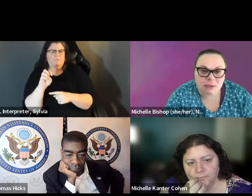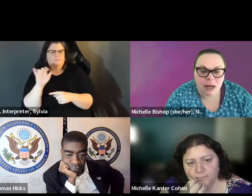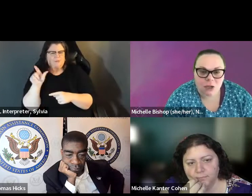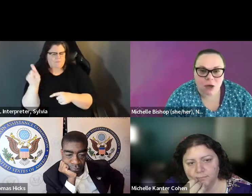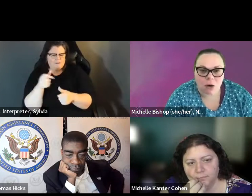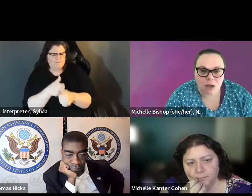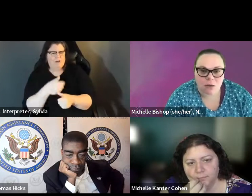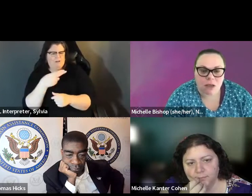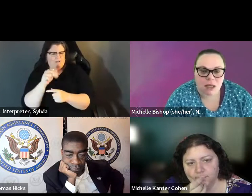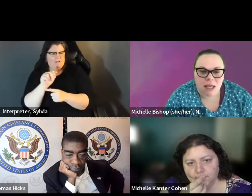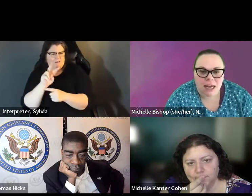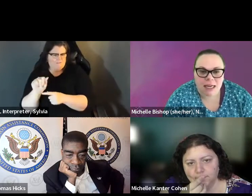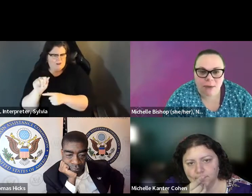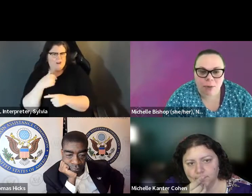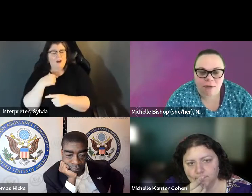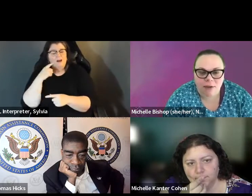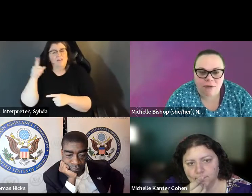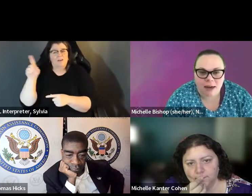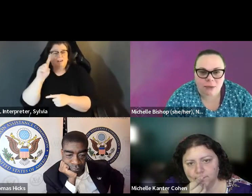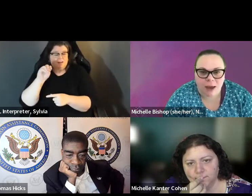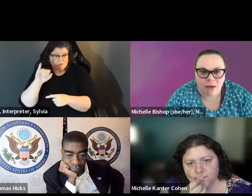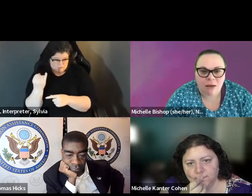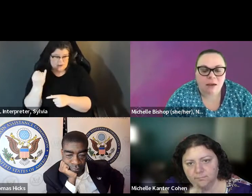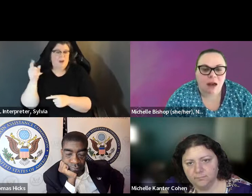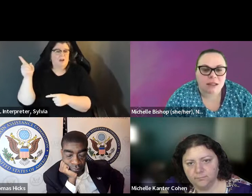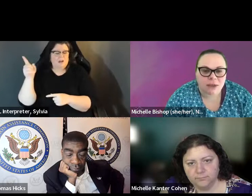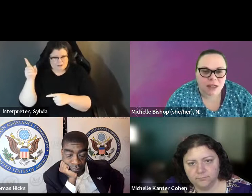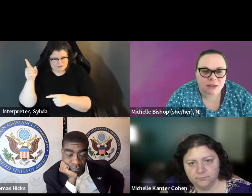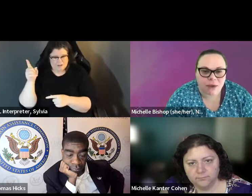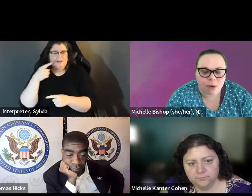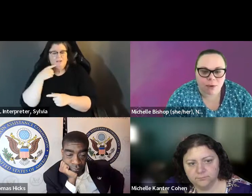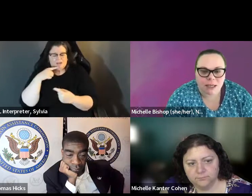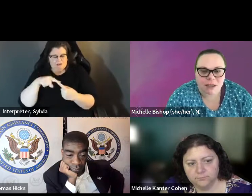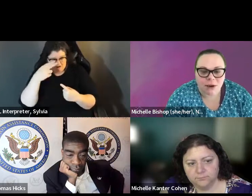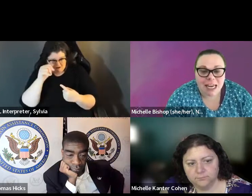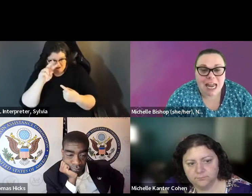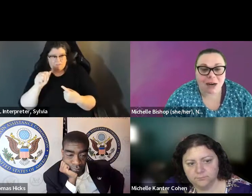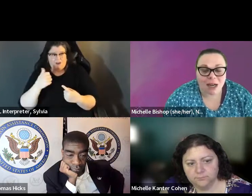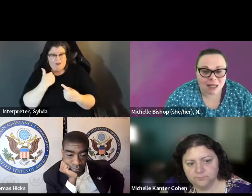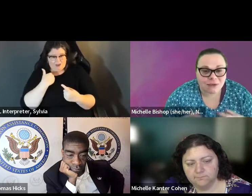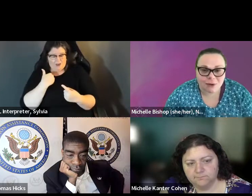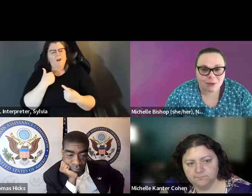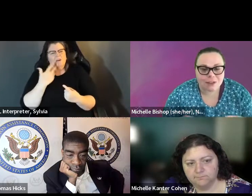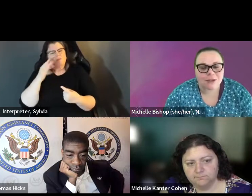Yeah, that does not This is Michelle Bishop that does not meet the requirement for private and independent voting which is in Hava. requirement for you private and independent voting. I would say say the Department of Justice would argue that And I would say the Department of Justice would actually argue that the Ada would provide for that as well.